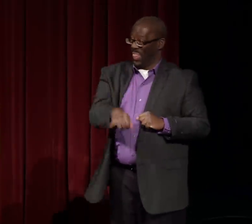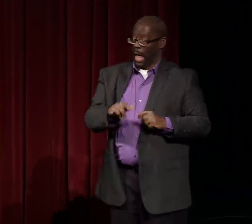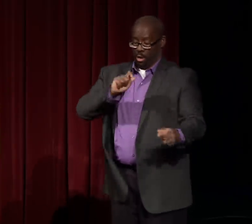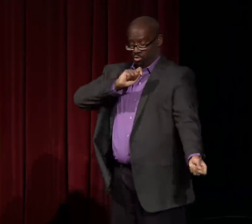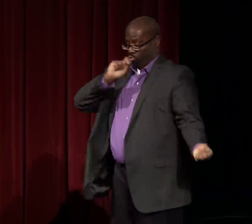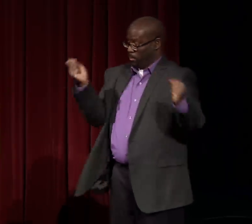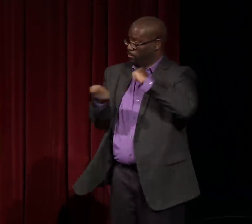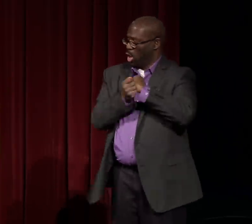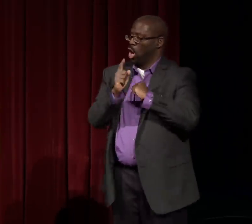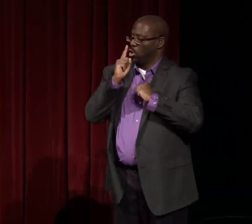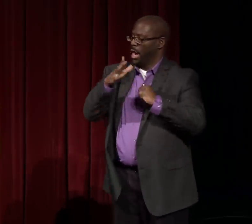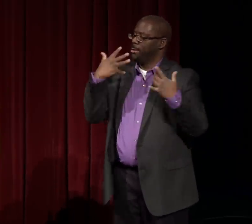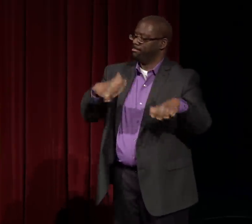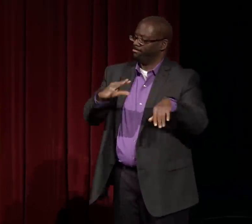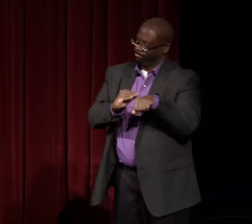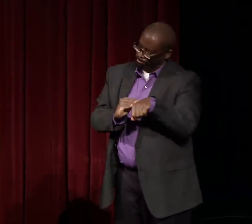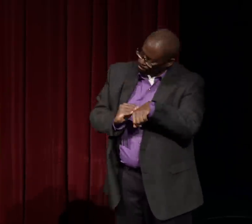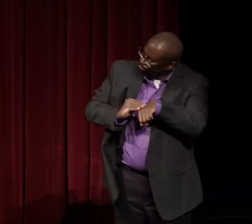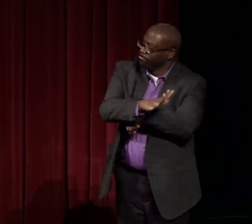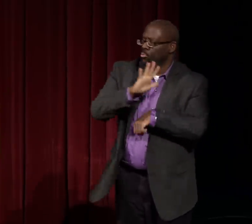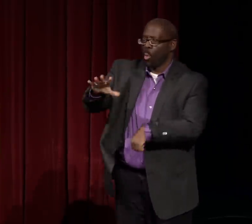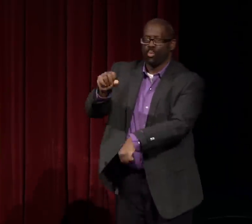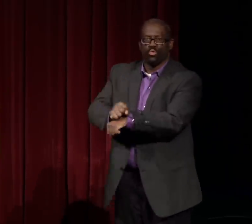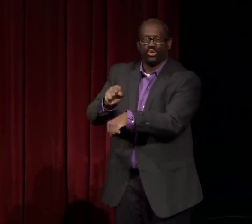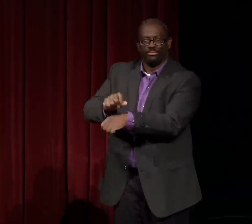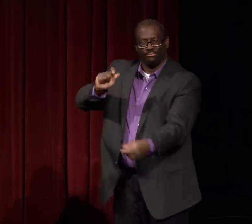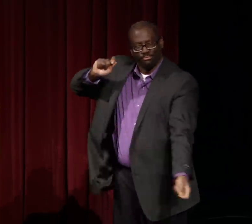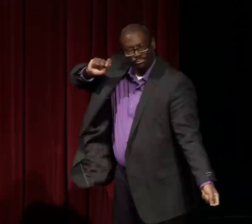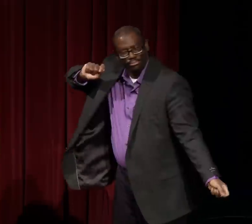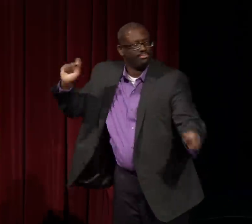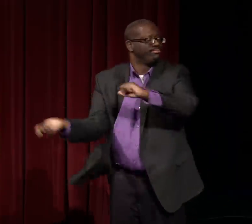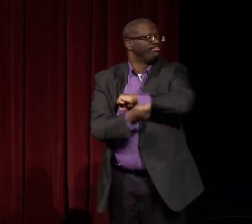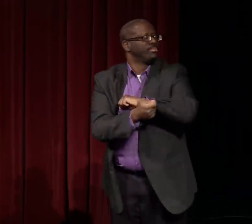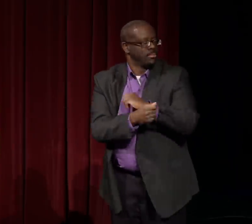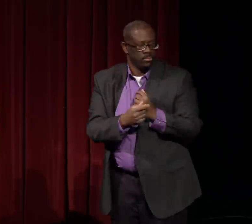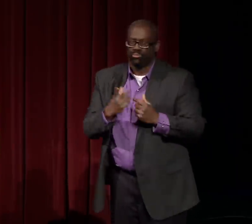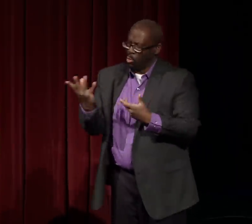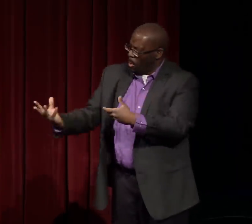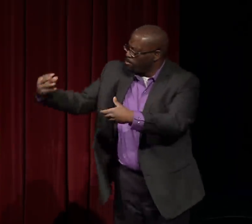In her encounters with Kwenu, that changed.